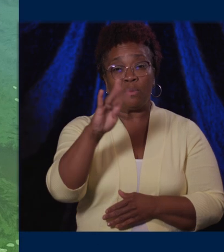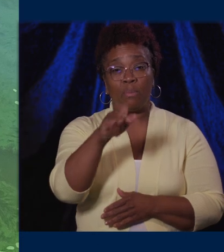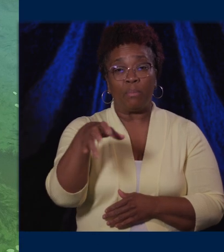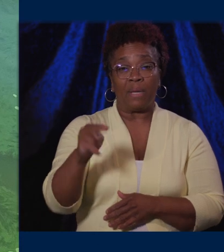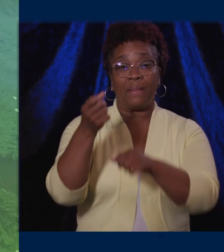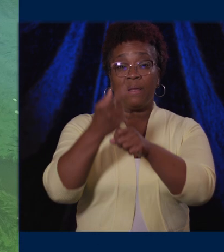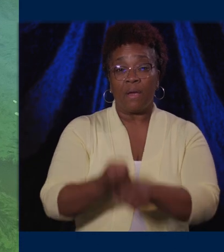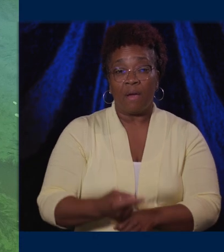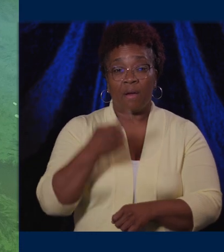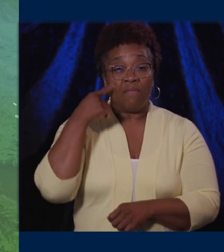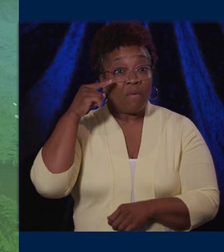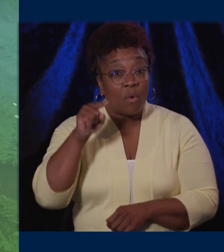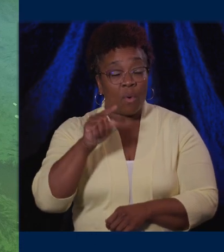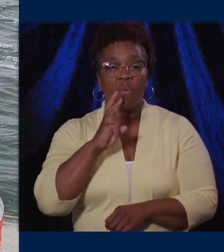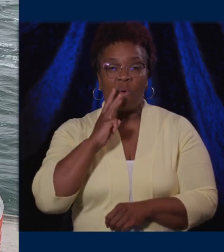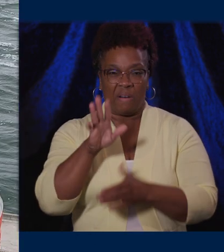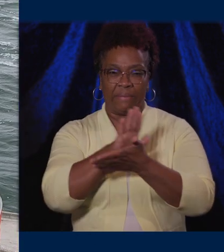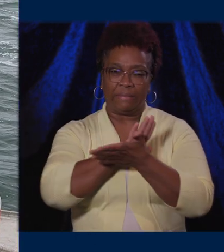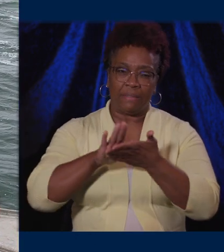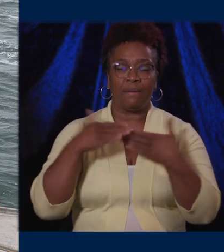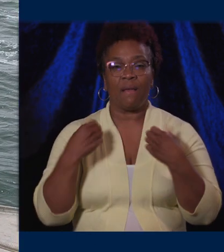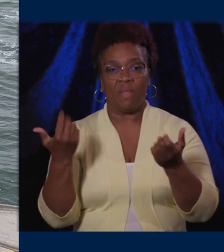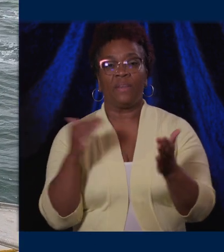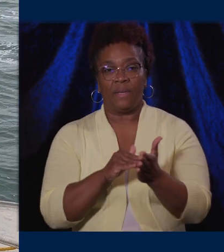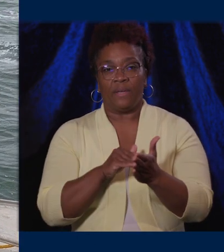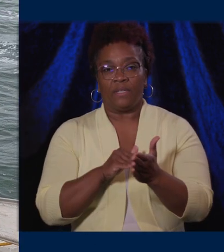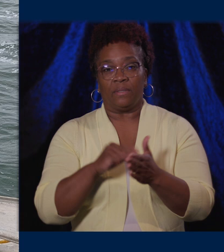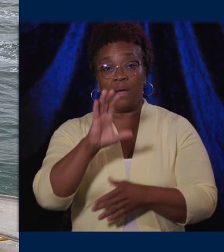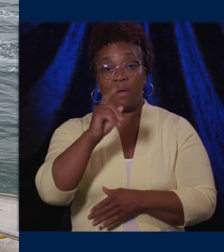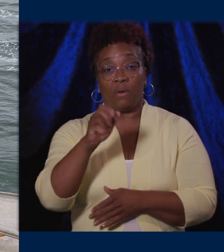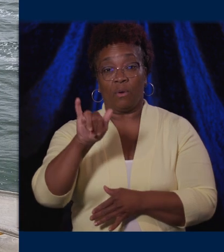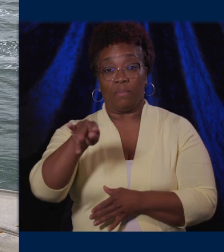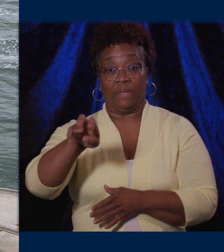Great Lakes Research forecasts these blooms and provides recommendations